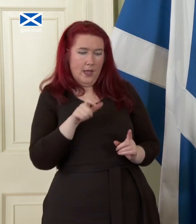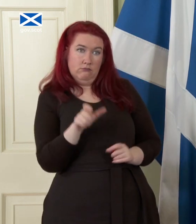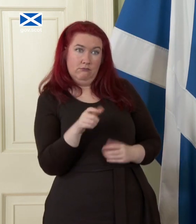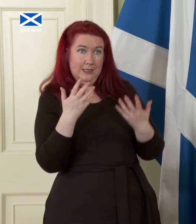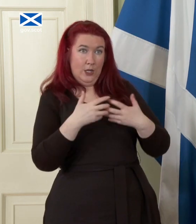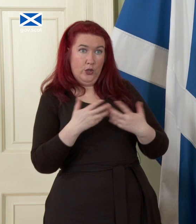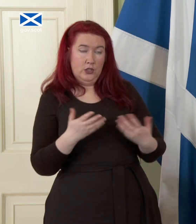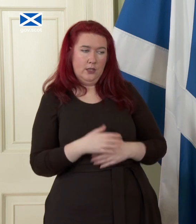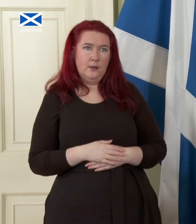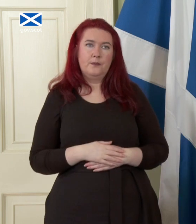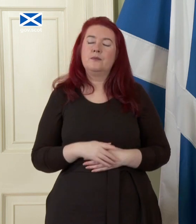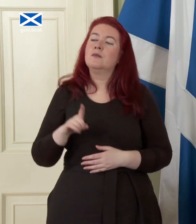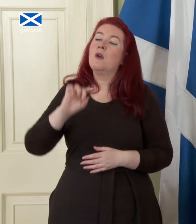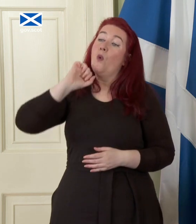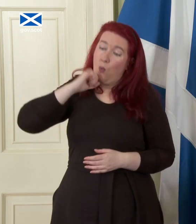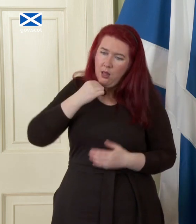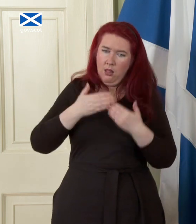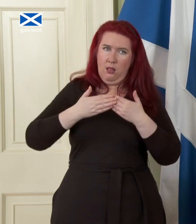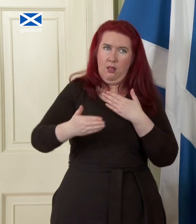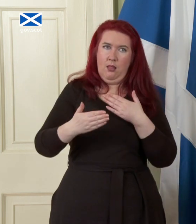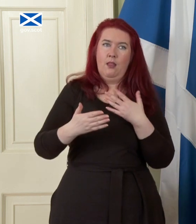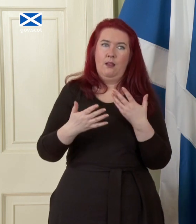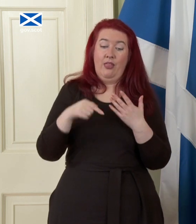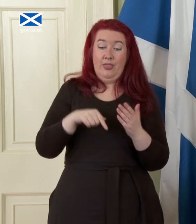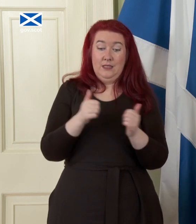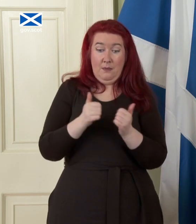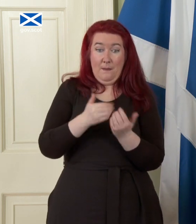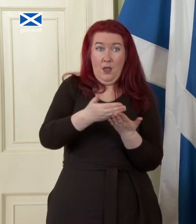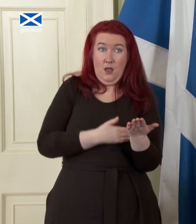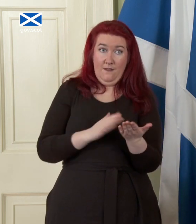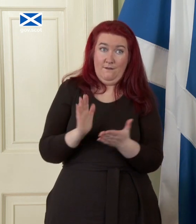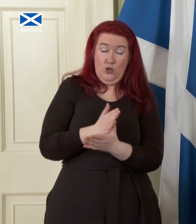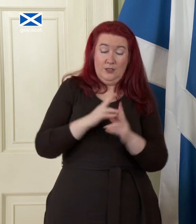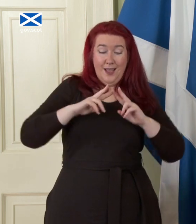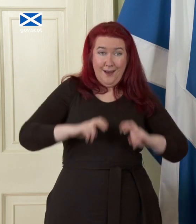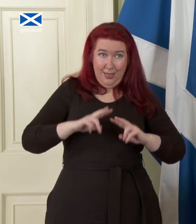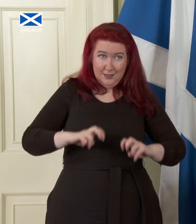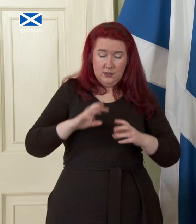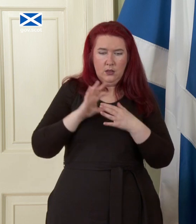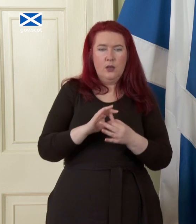but there's no detail in there. It just says technology. Well what I've said is we have said we're setting out here so we've done in this paper the analysis of Scotland's trade flows the the